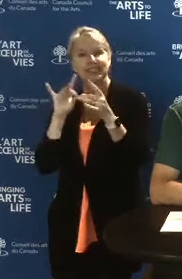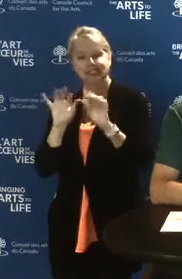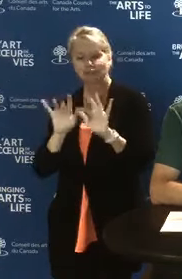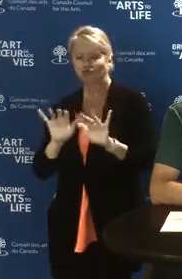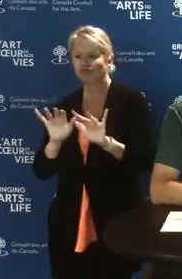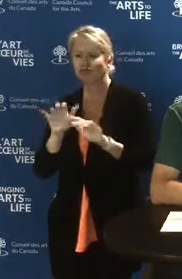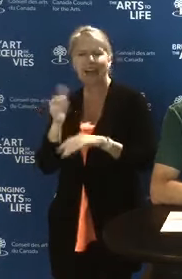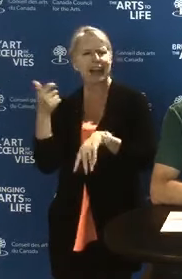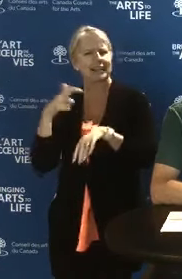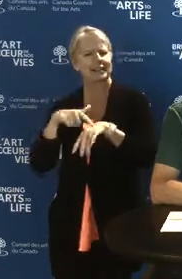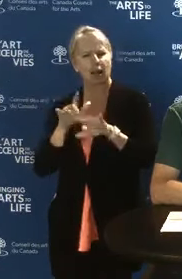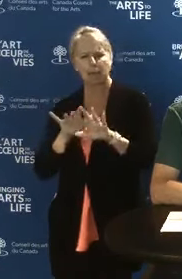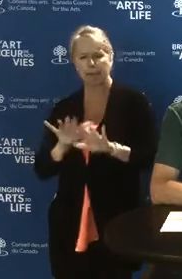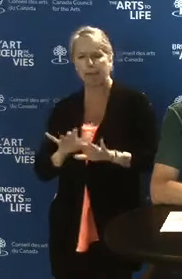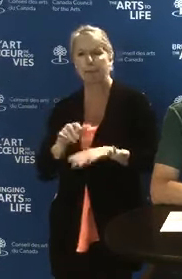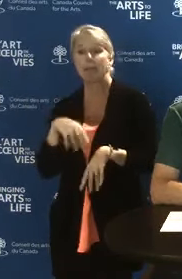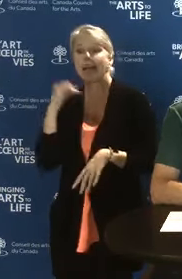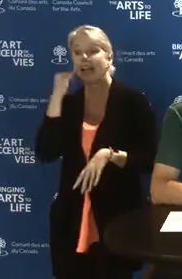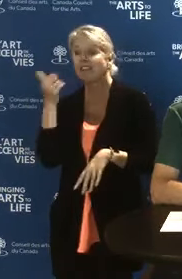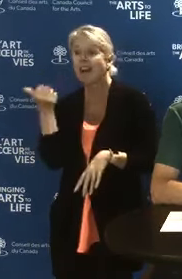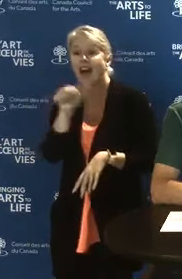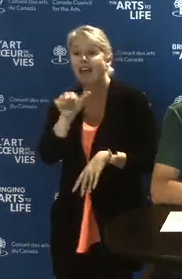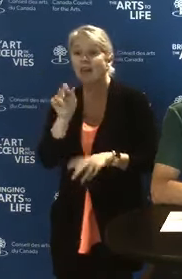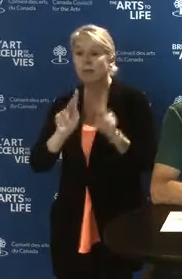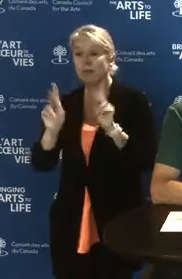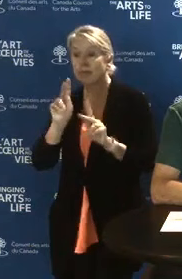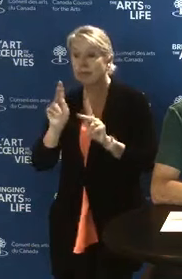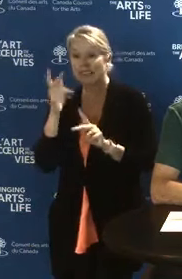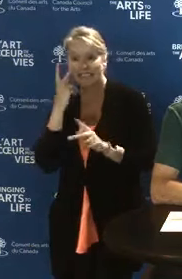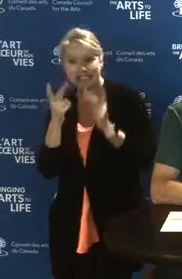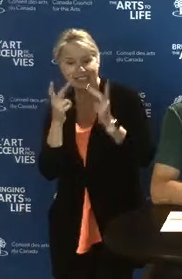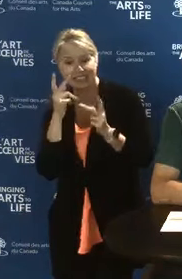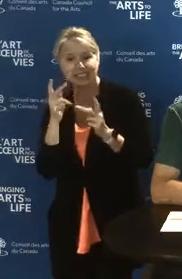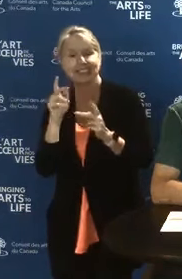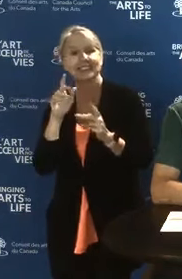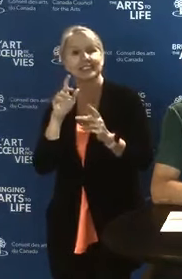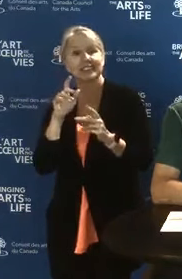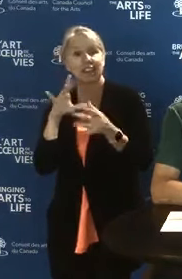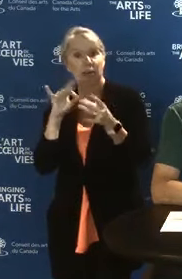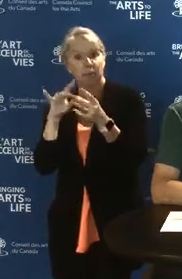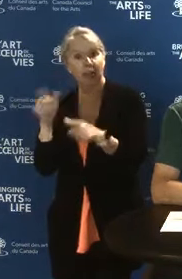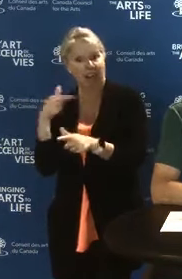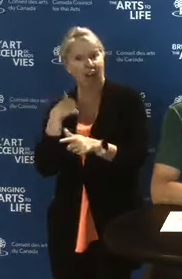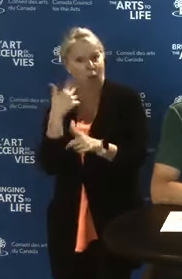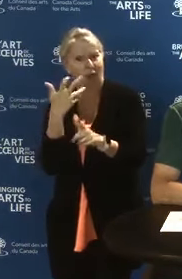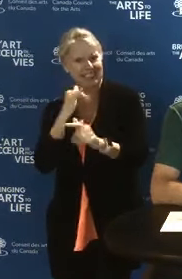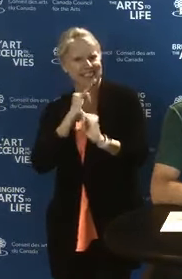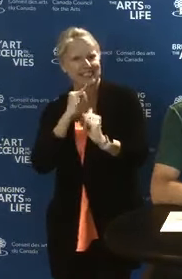and if you see a comment or question that you would like us to address, simply like it, and that will boost it forward.